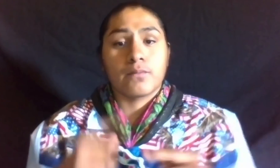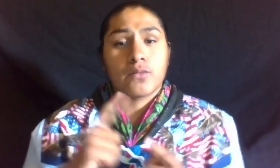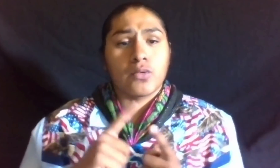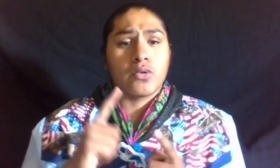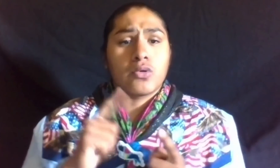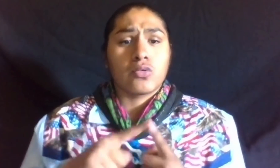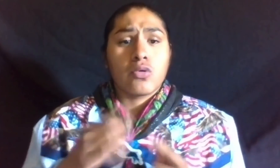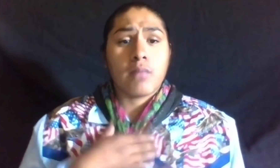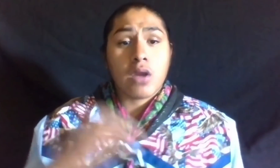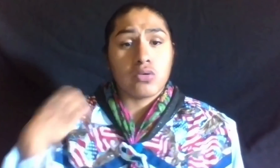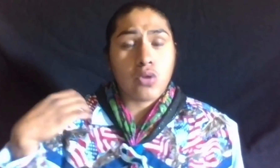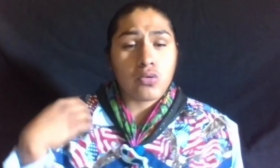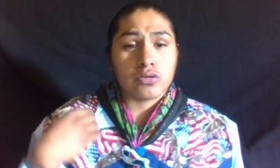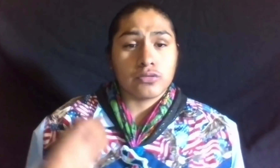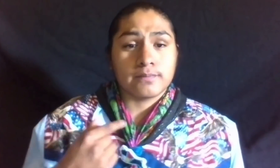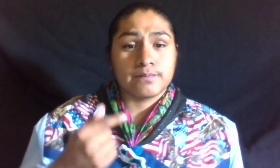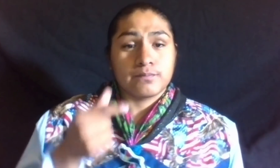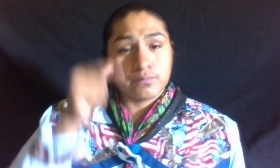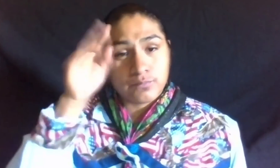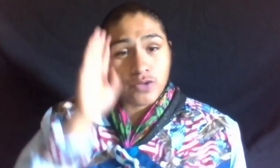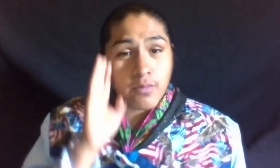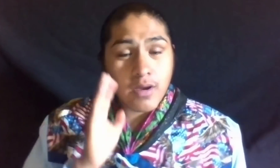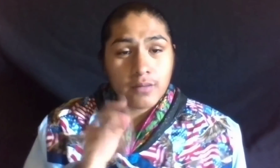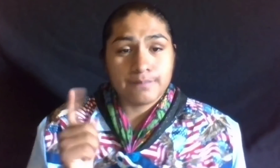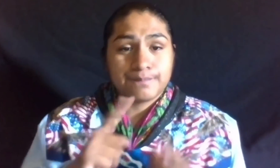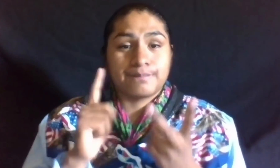TO MY COACHES, GERALD, COLT,